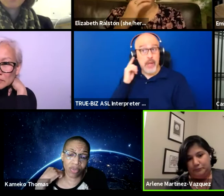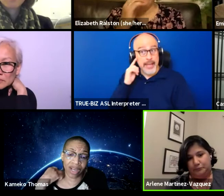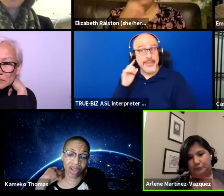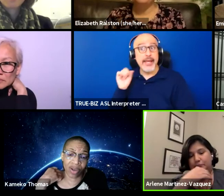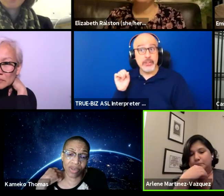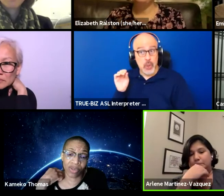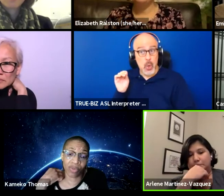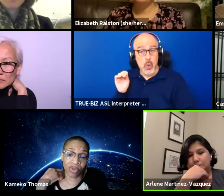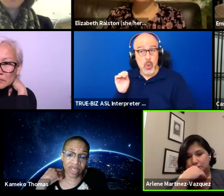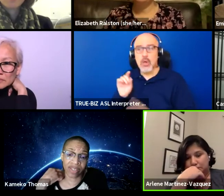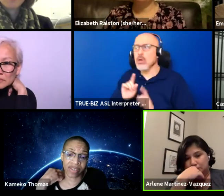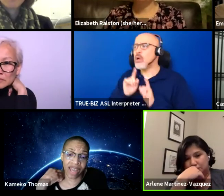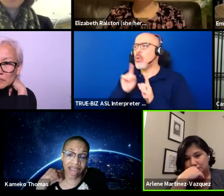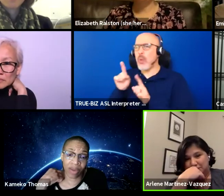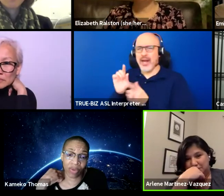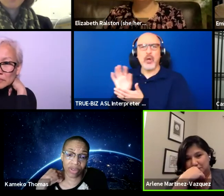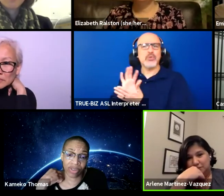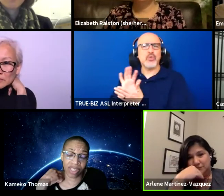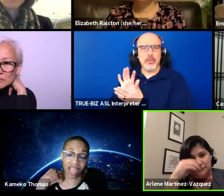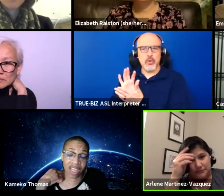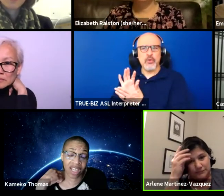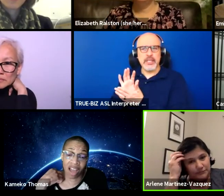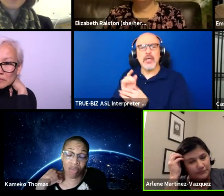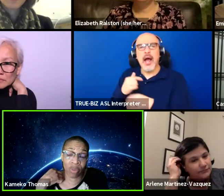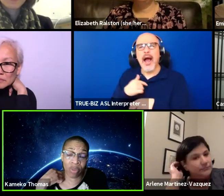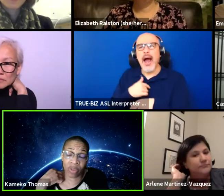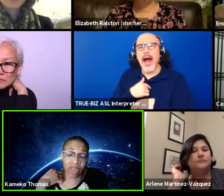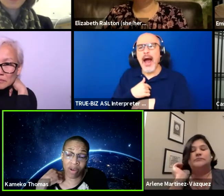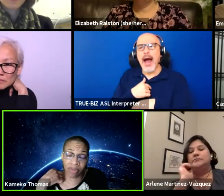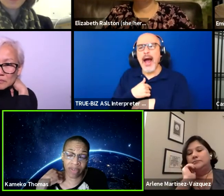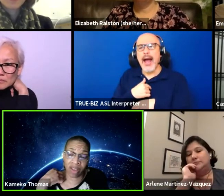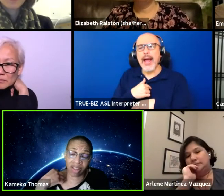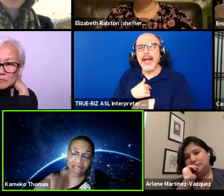when I go to the movies I will, without fail,